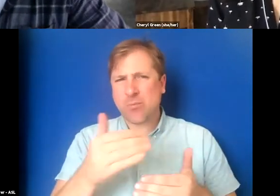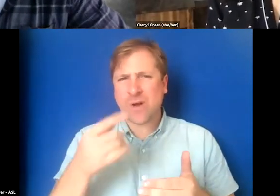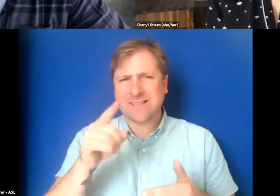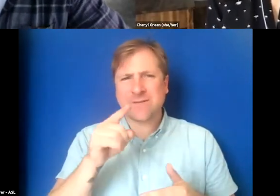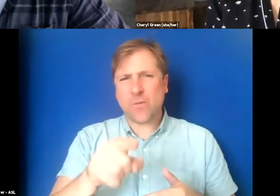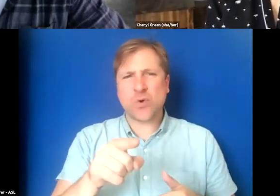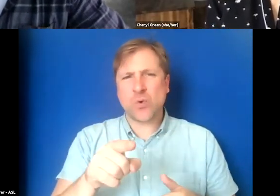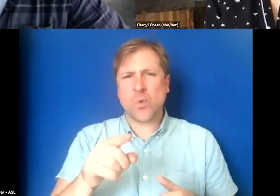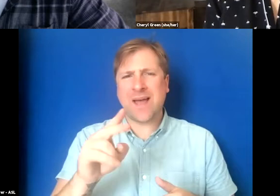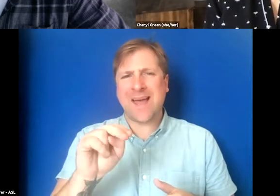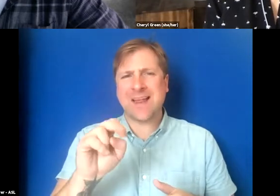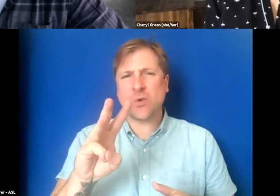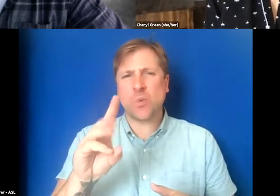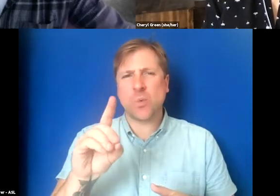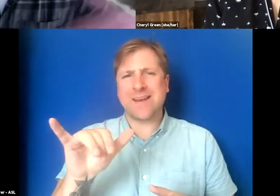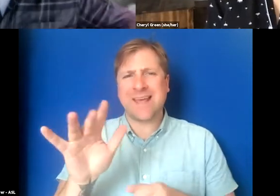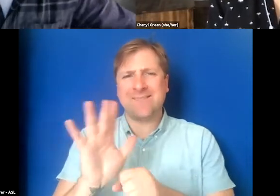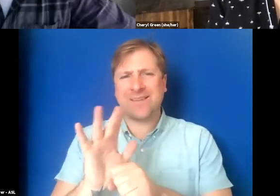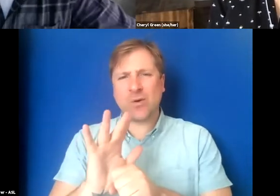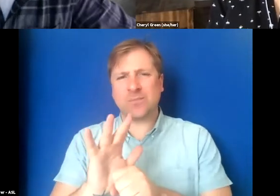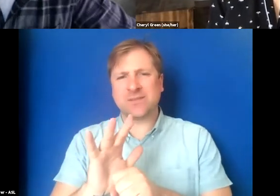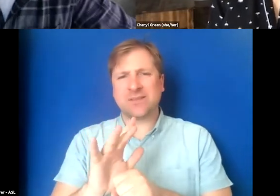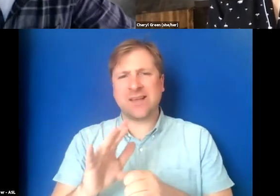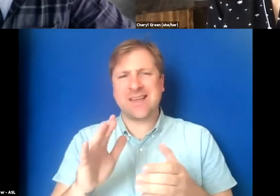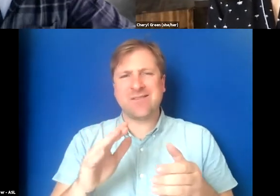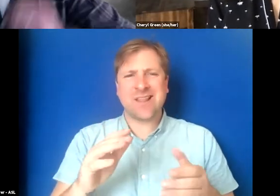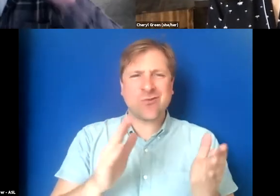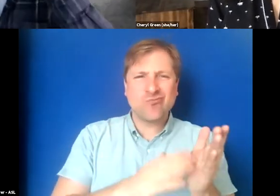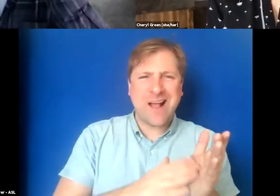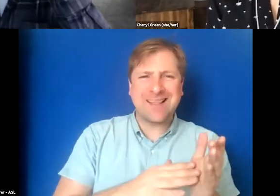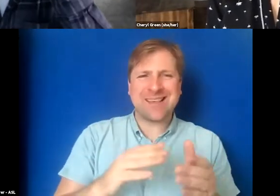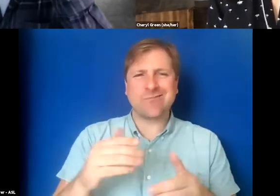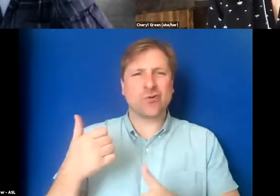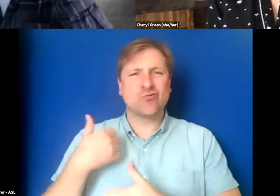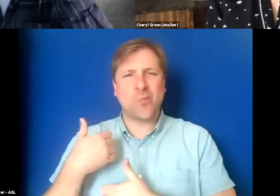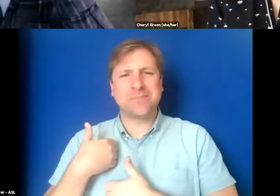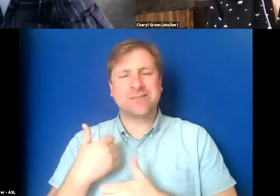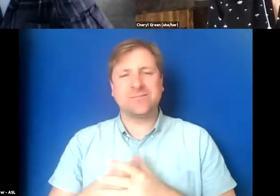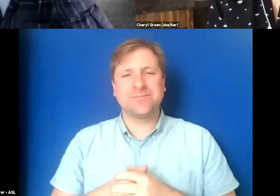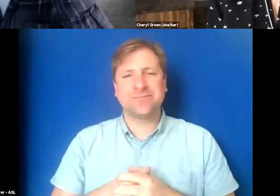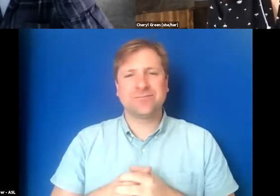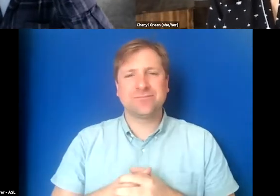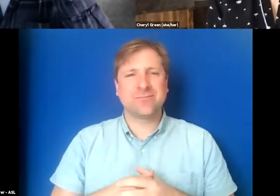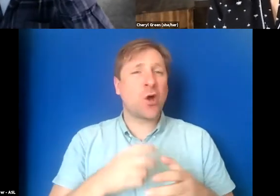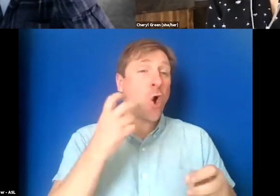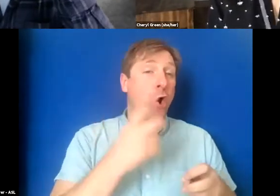at New Day Films in sort of rallying the troops, so to speak? Hard.